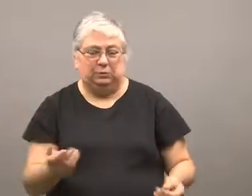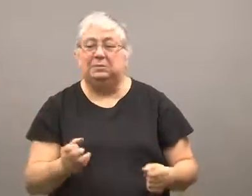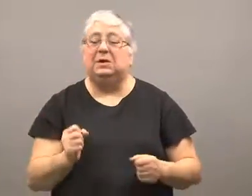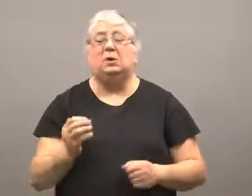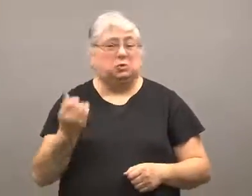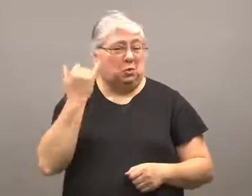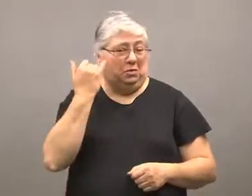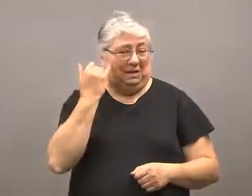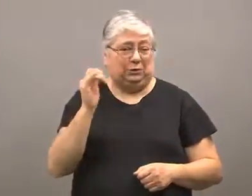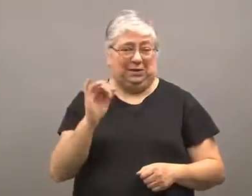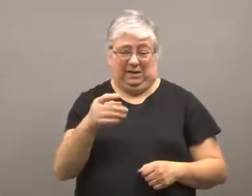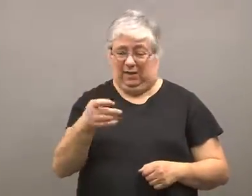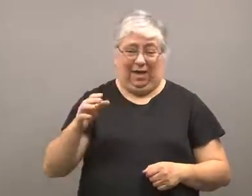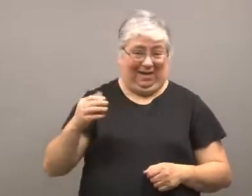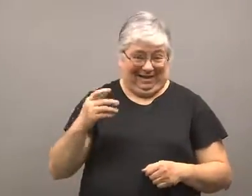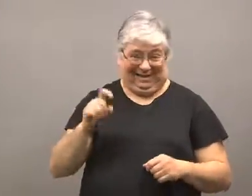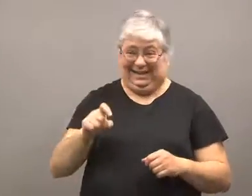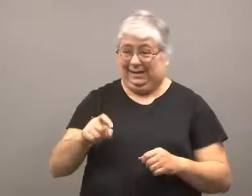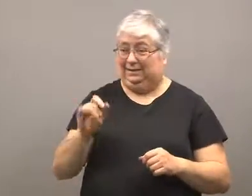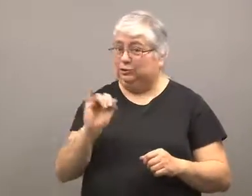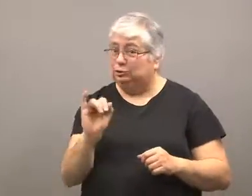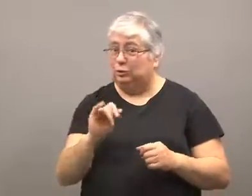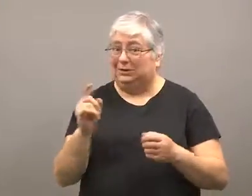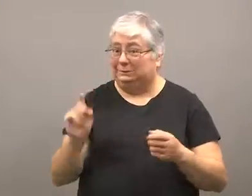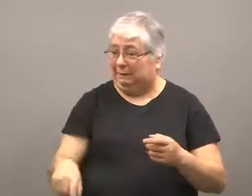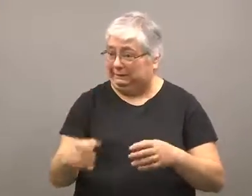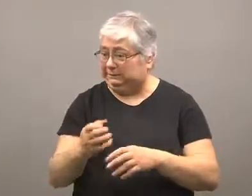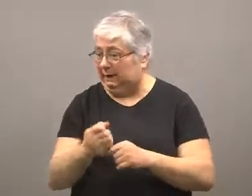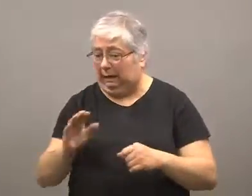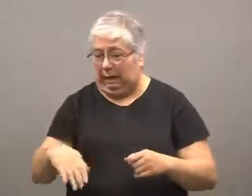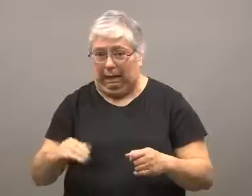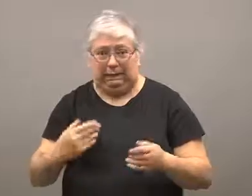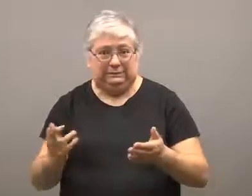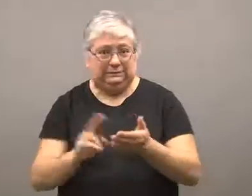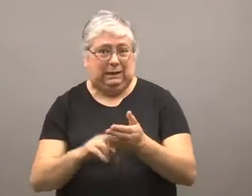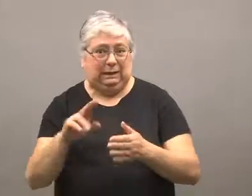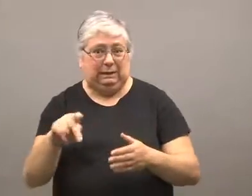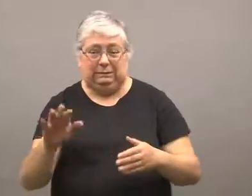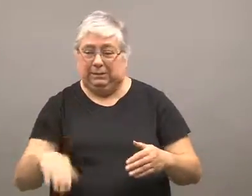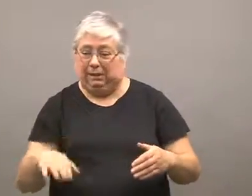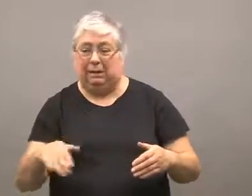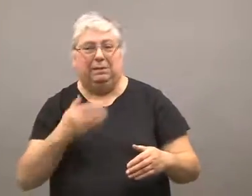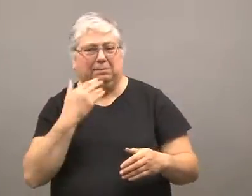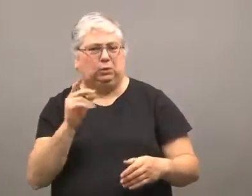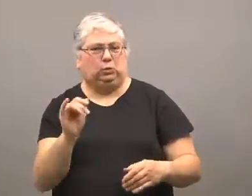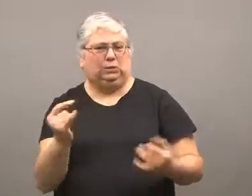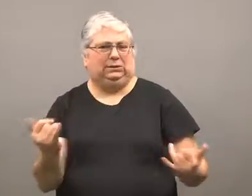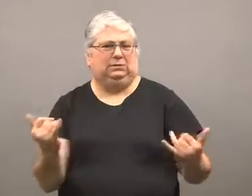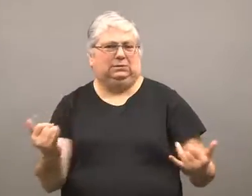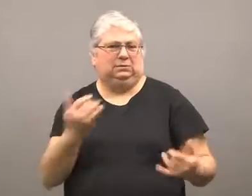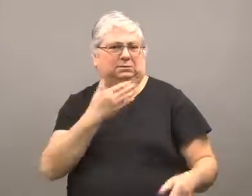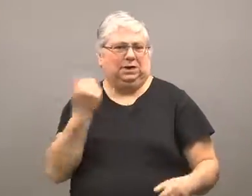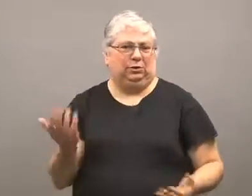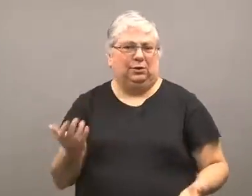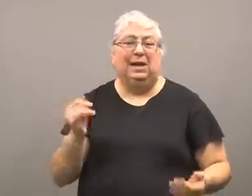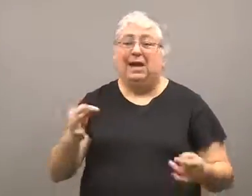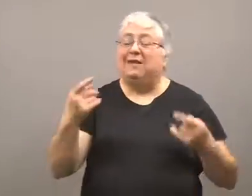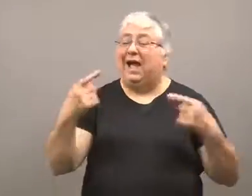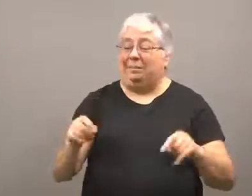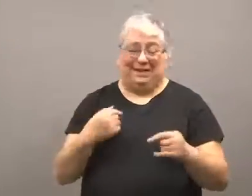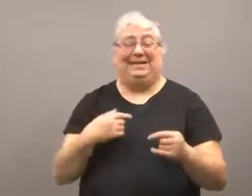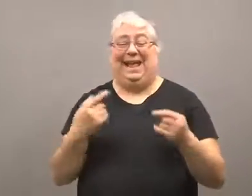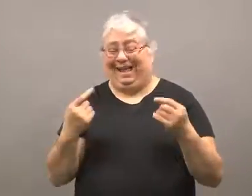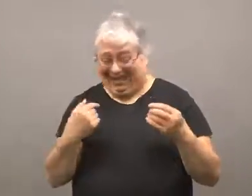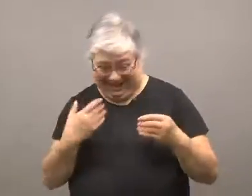If you need to get insurance, and haven't done so, it's better to do it now.